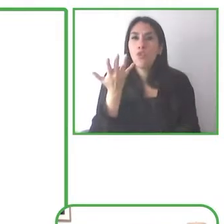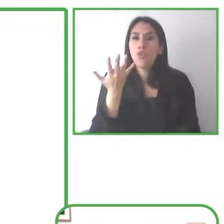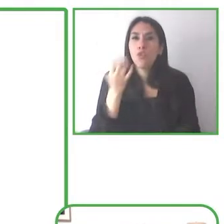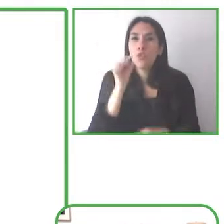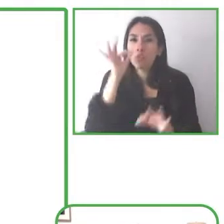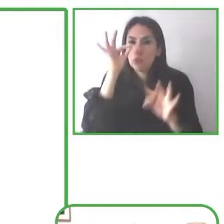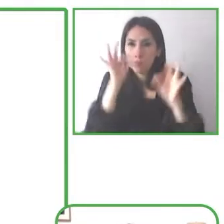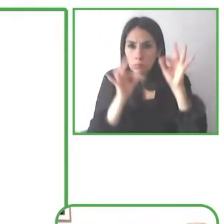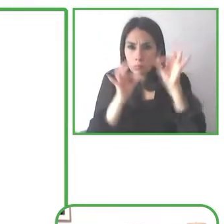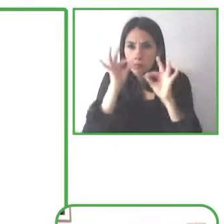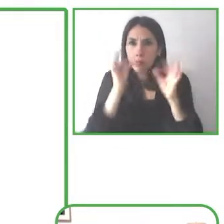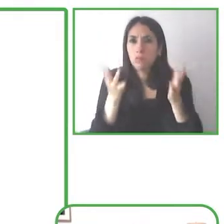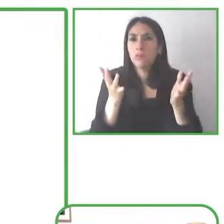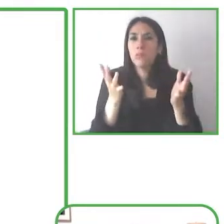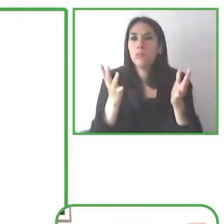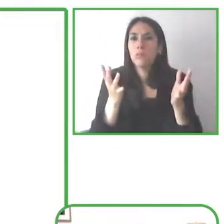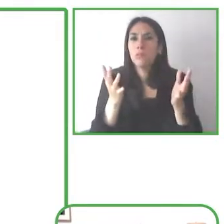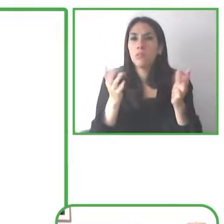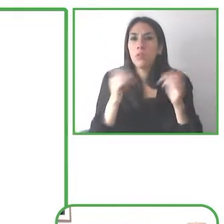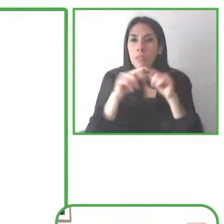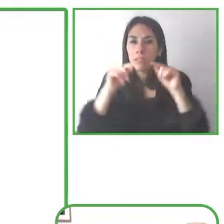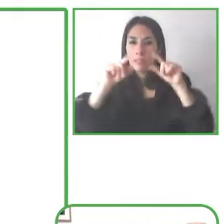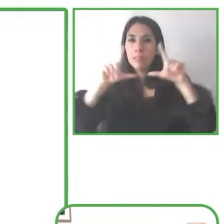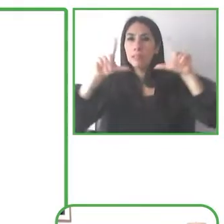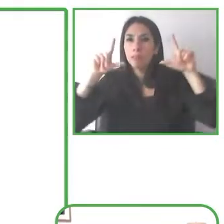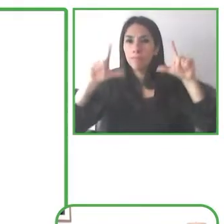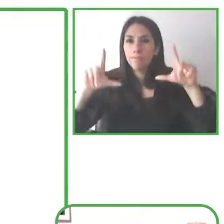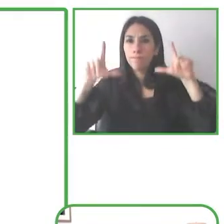to finish high school and then and took with me to college and you